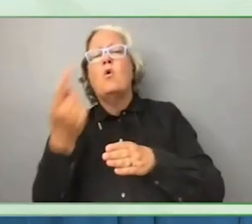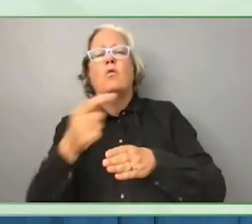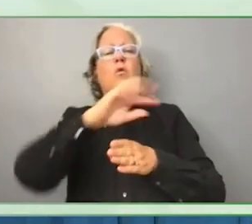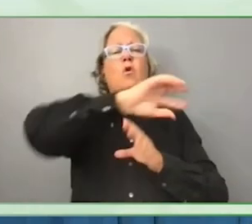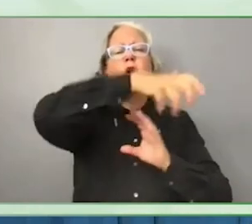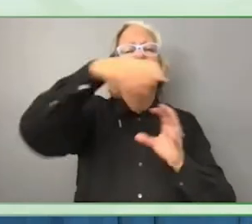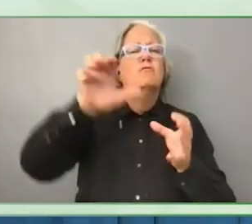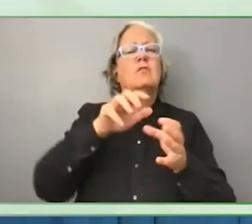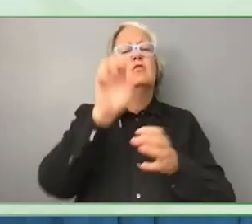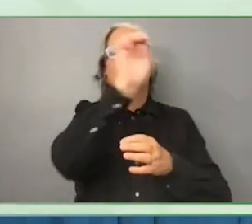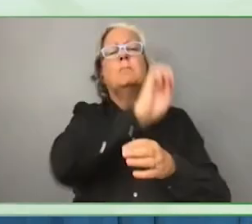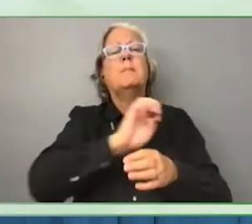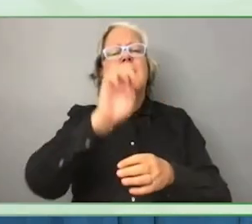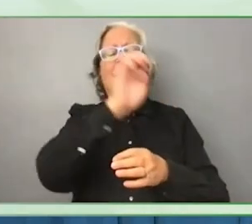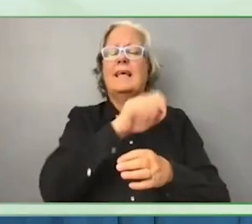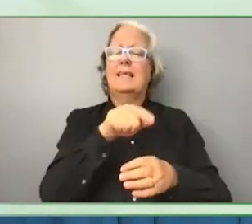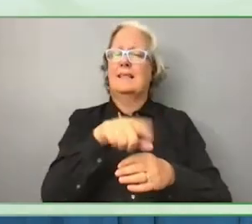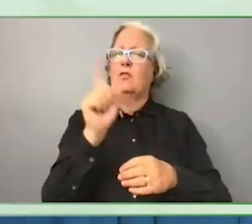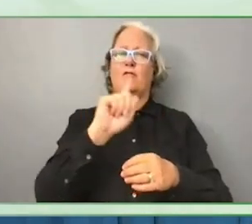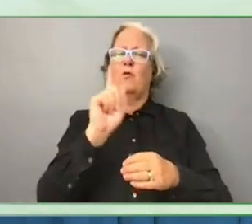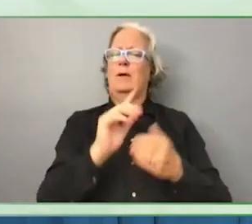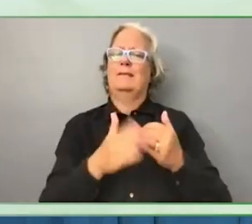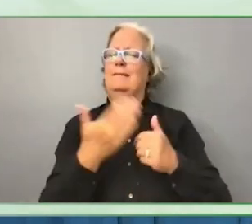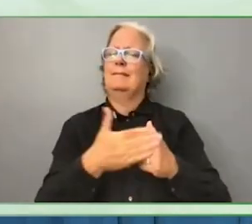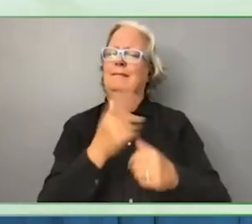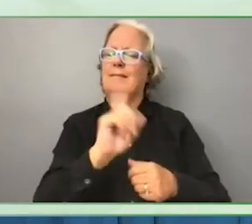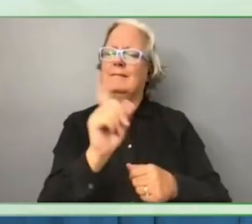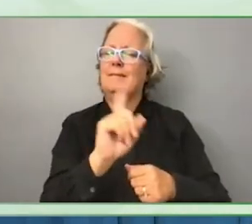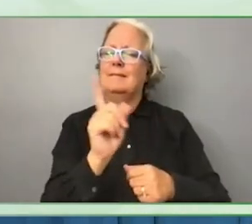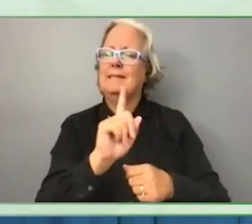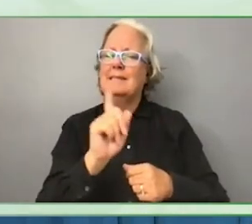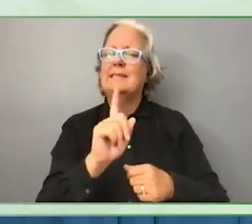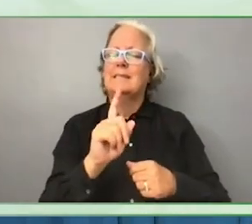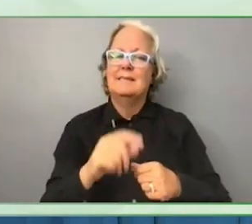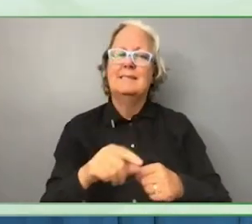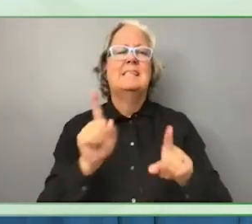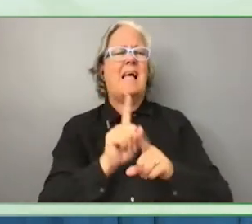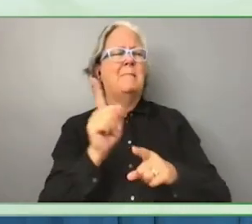complex and we are trying to bring down the barriers that hinder cross-border collaboration.